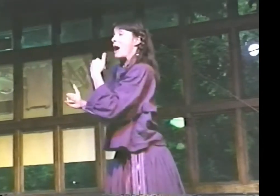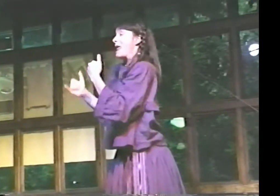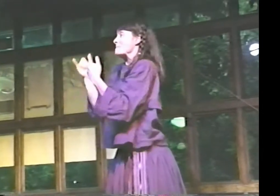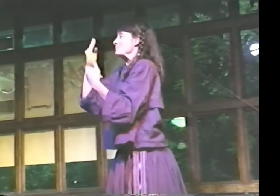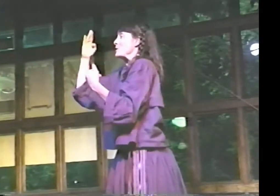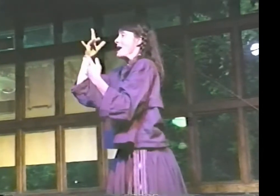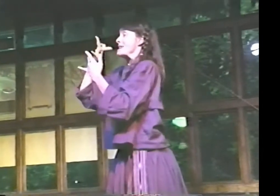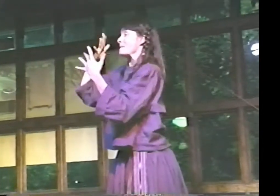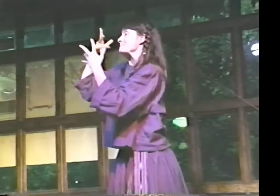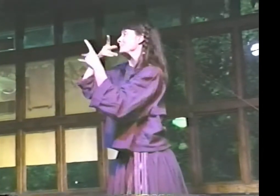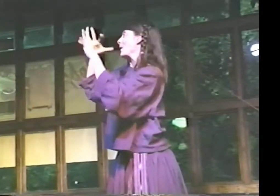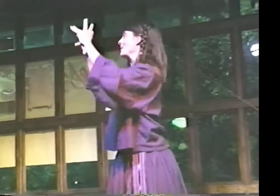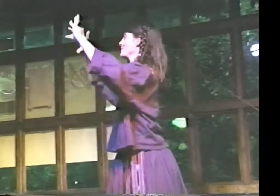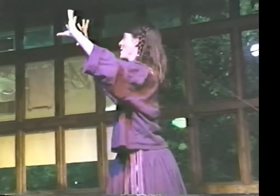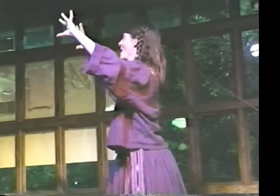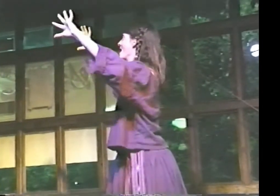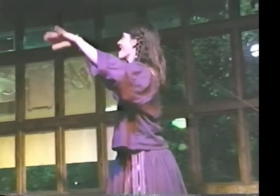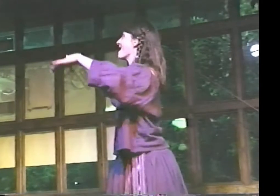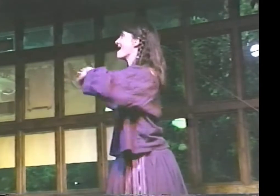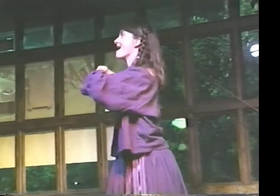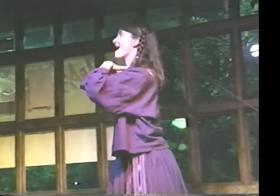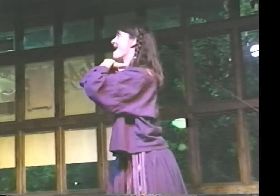RED, YELLOW, BLUE, PINK.